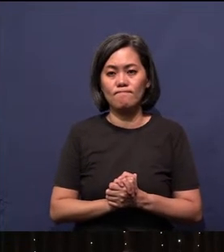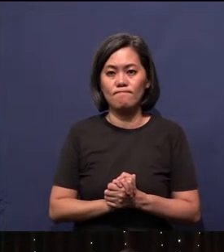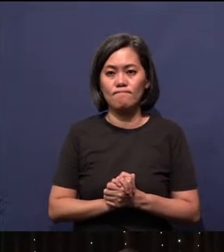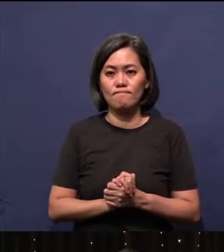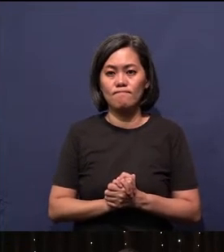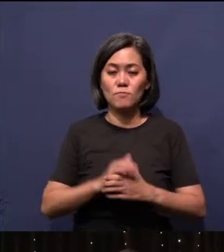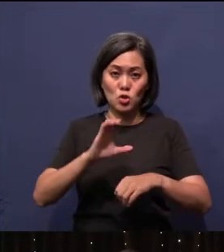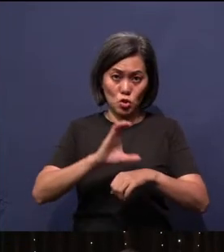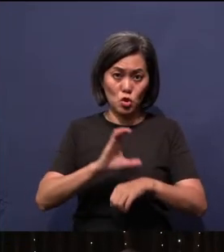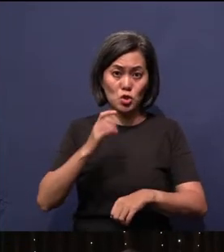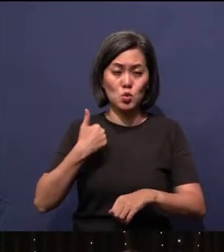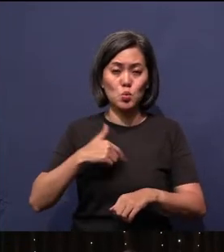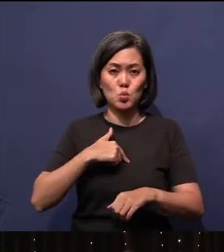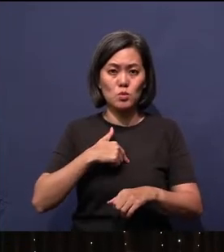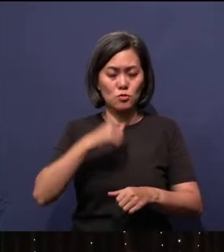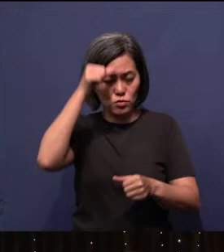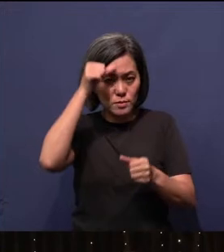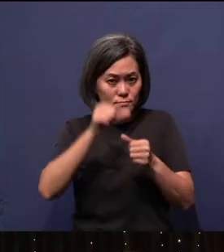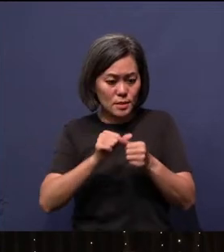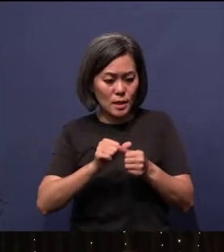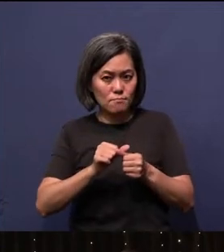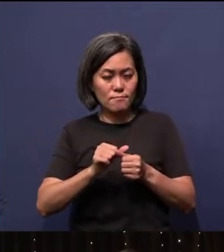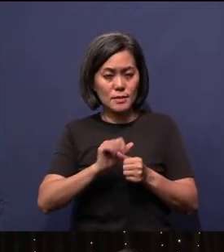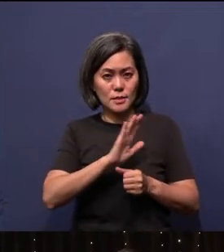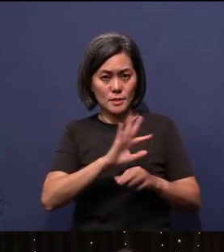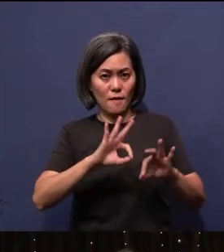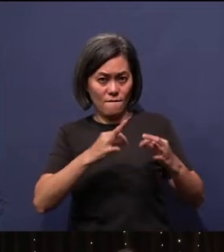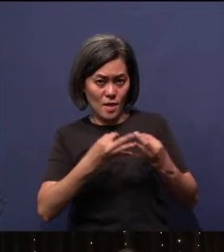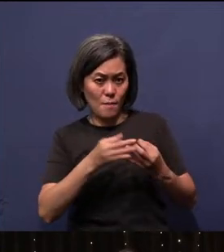Church, shall we keep his family, his wife, and his children in prayer?